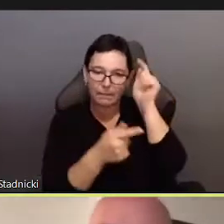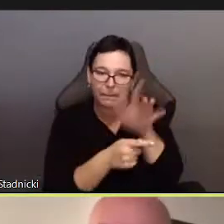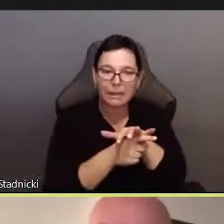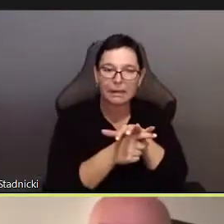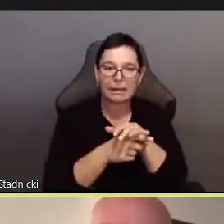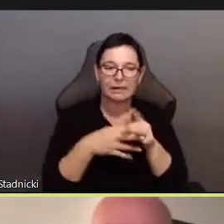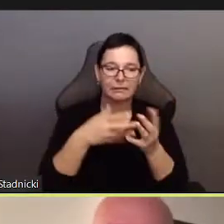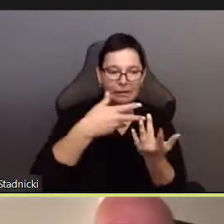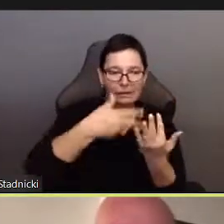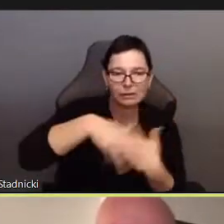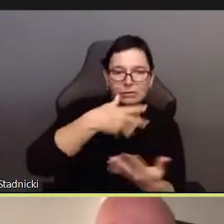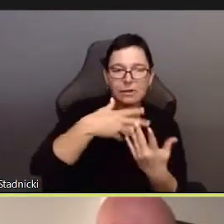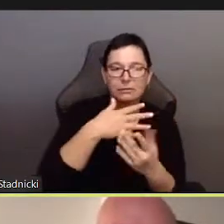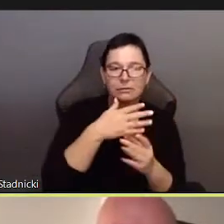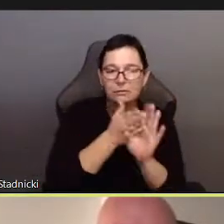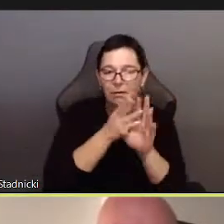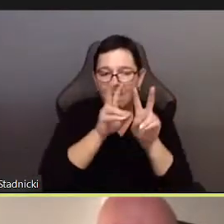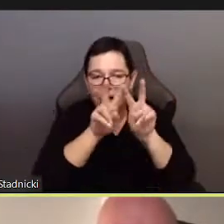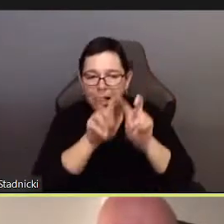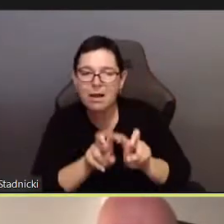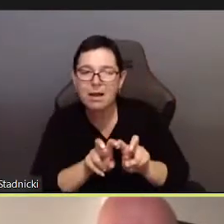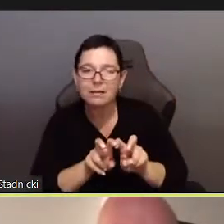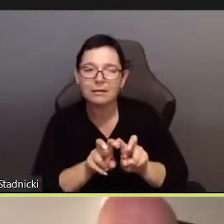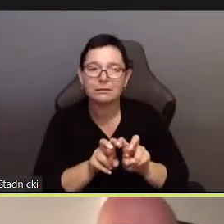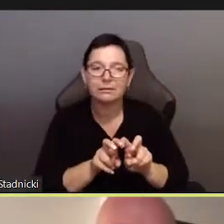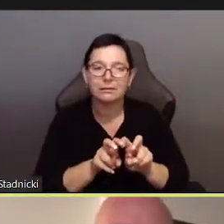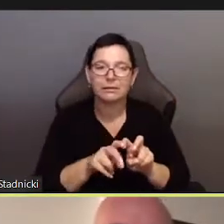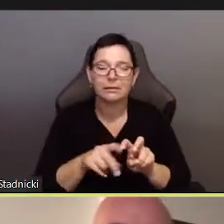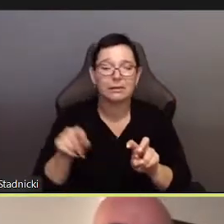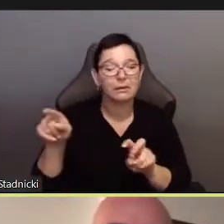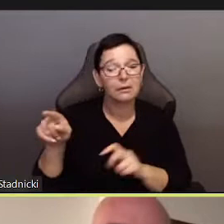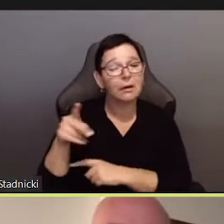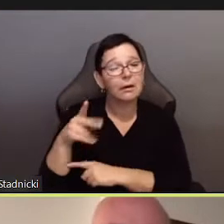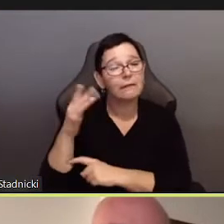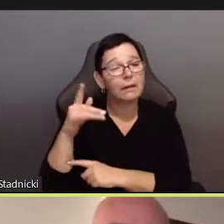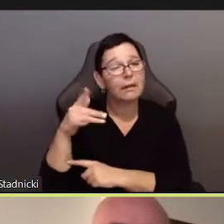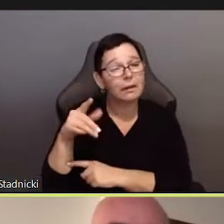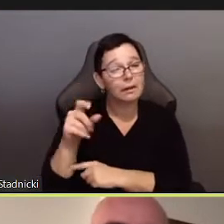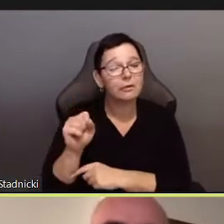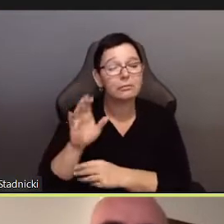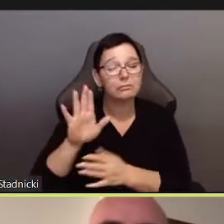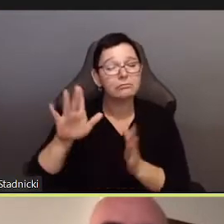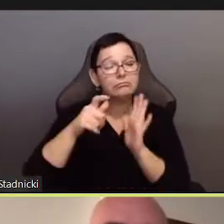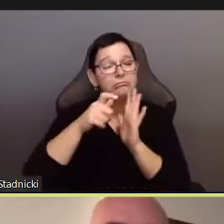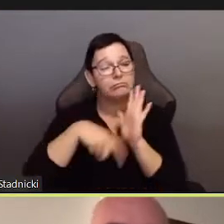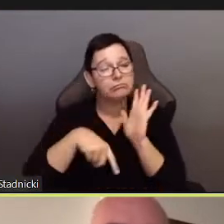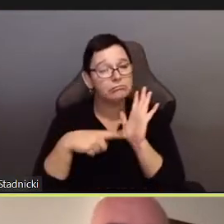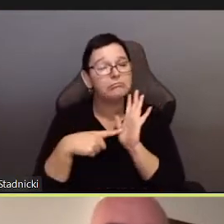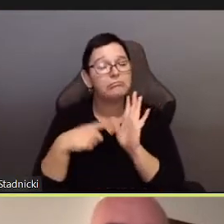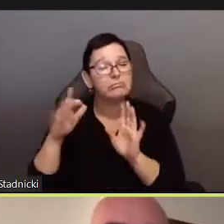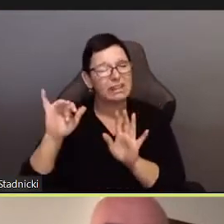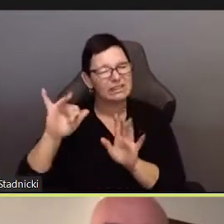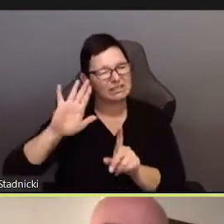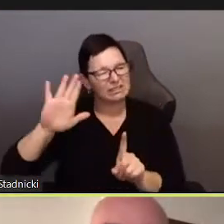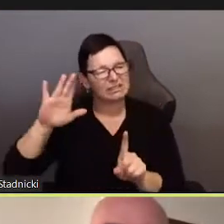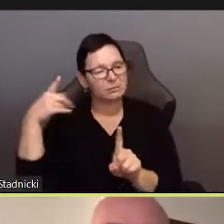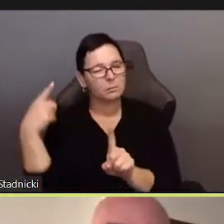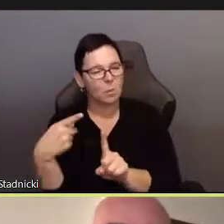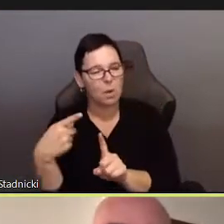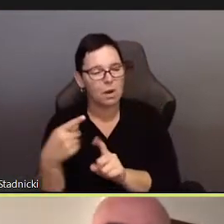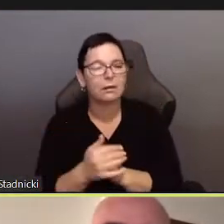The always-already left outness that I am conceptualizing is not reducible to the historical or the sociological, but as I said is ontological.